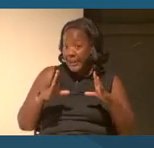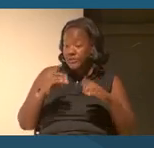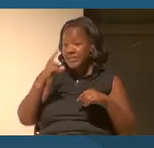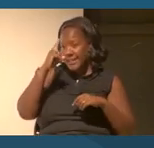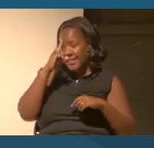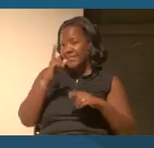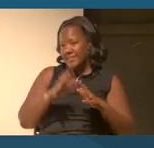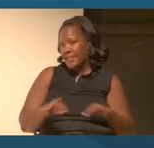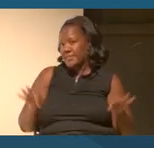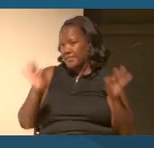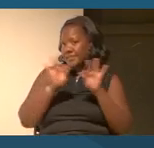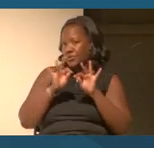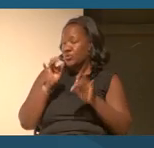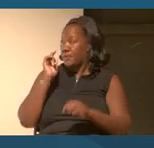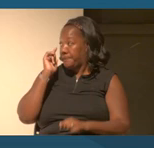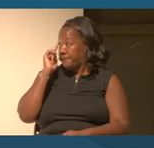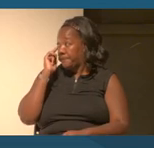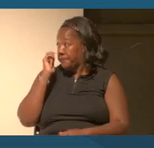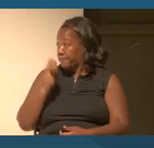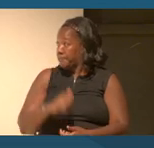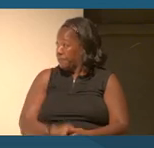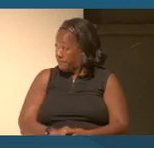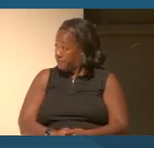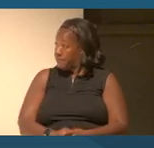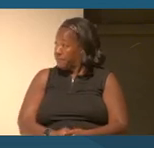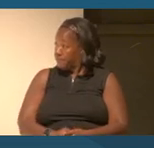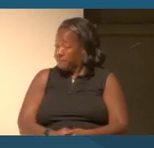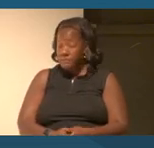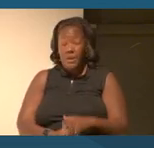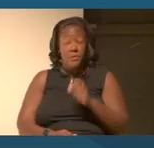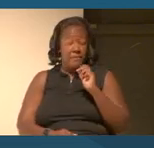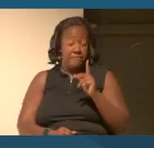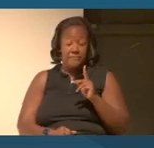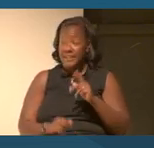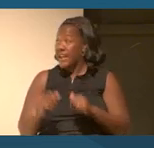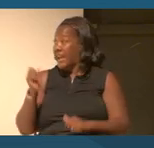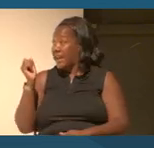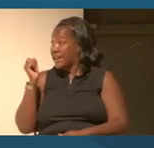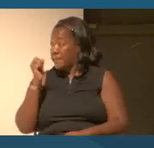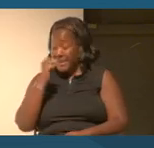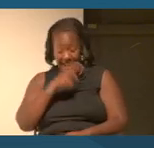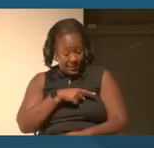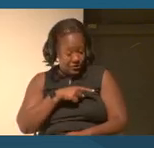So, two things and then, Dr Mack, I'm gonna ask you for the same. I know you're more familiar with the videos, but I'm gonna ask you for the same reaction.